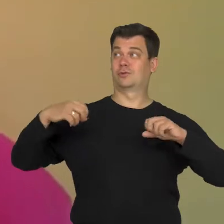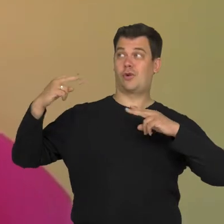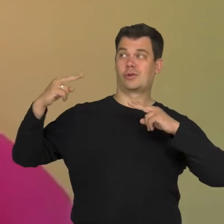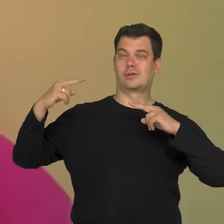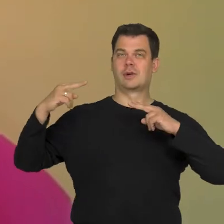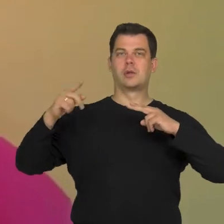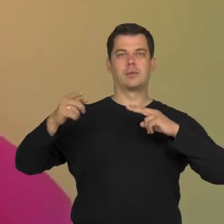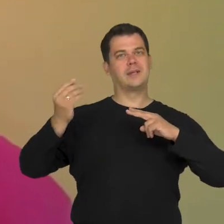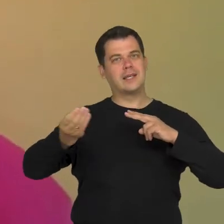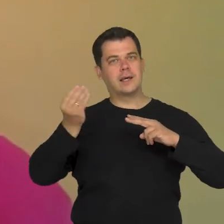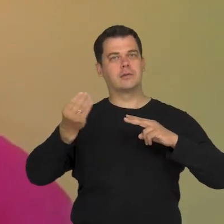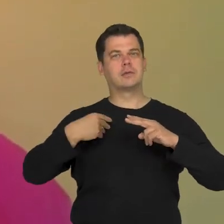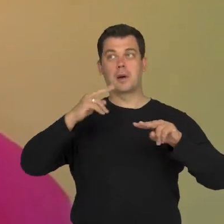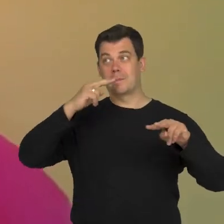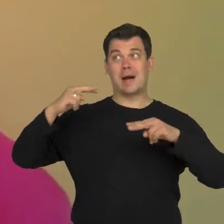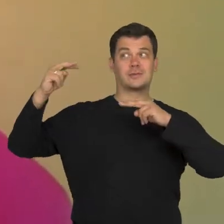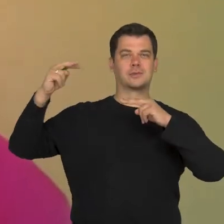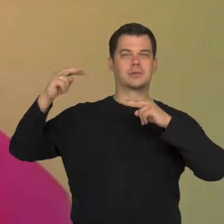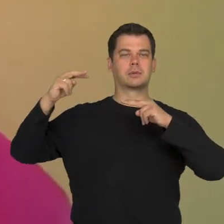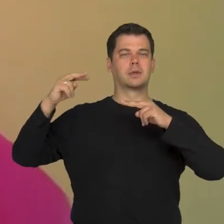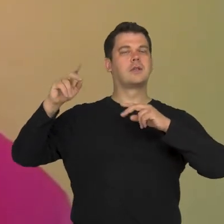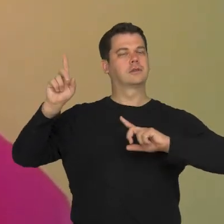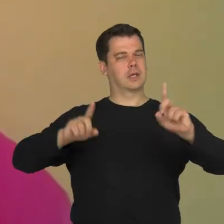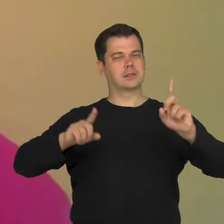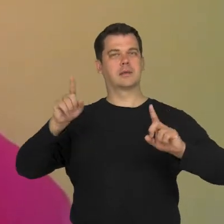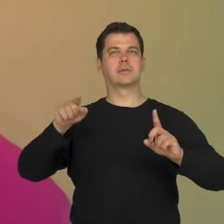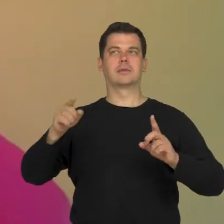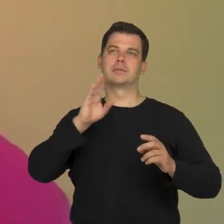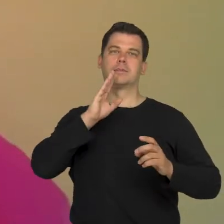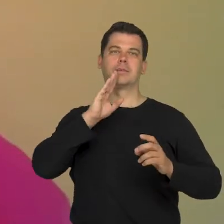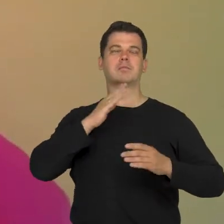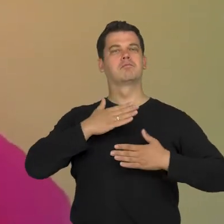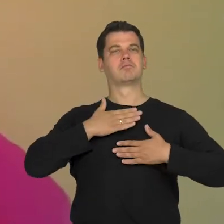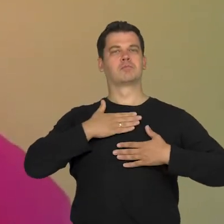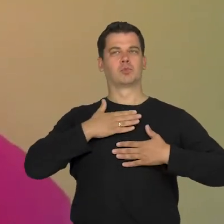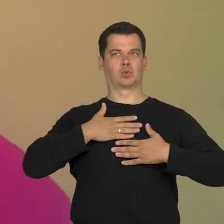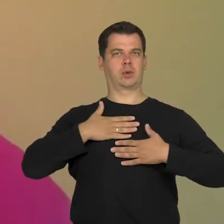and I kept looking at him and this helps us regain the control.